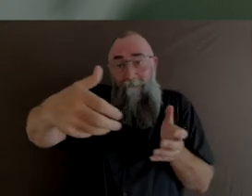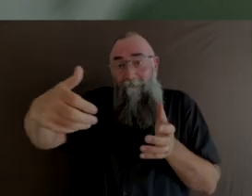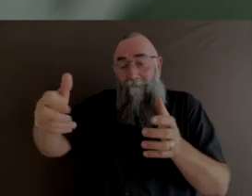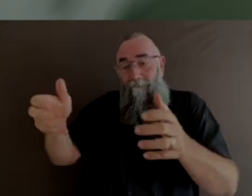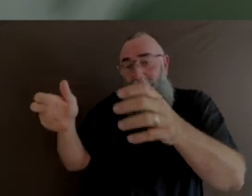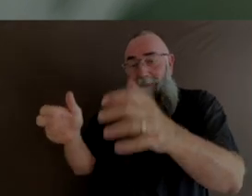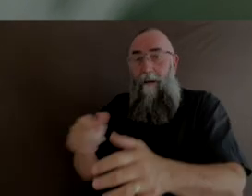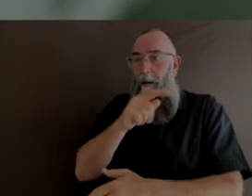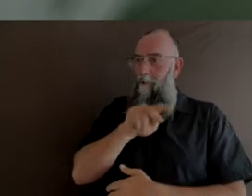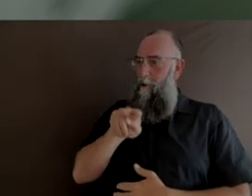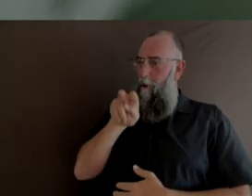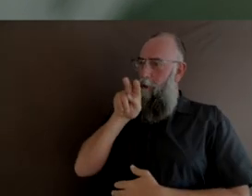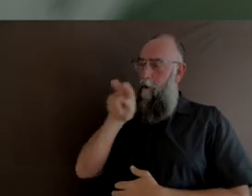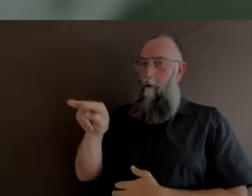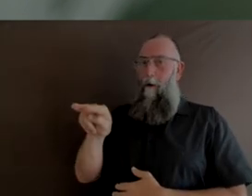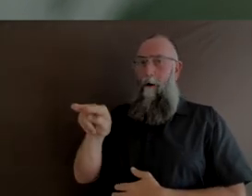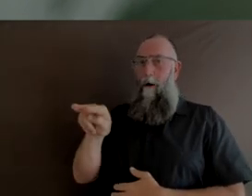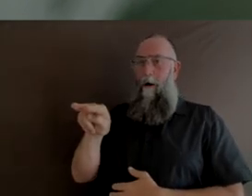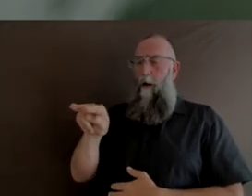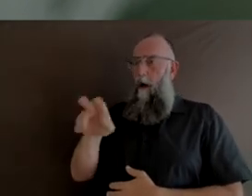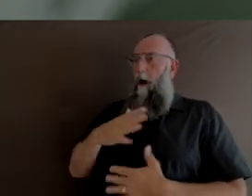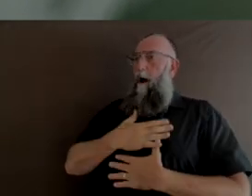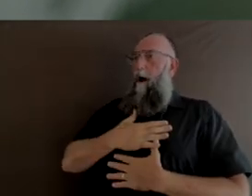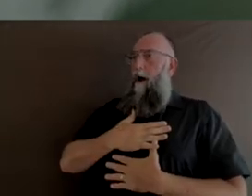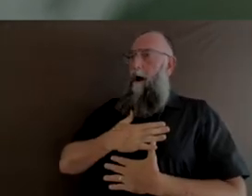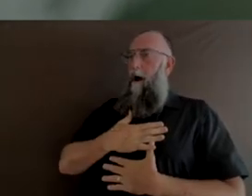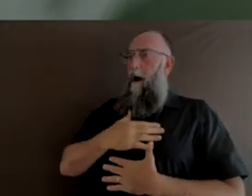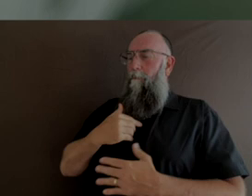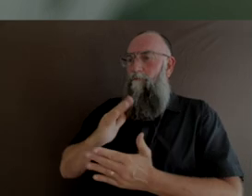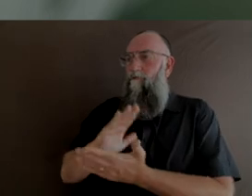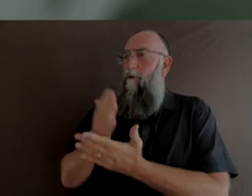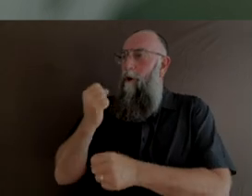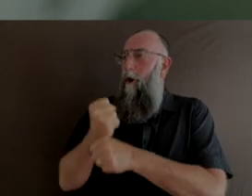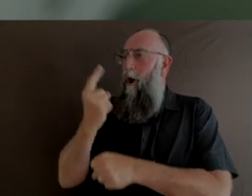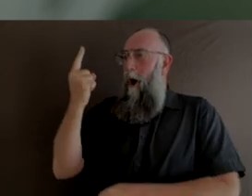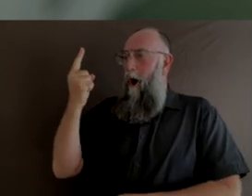she saw herself as a goddess for the first time